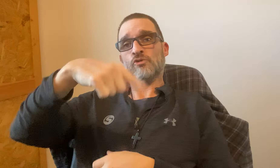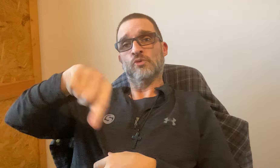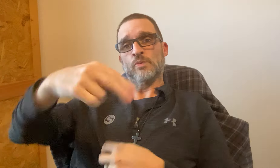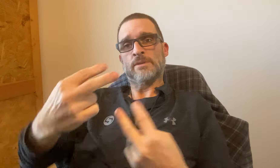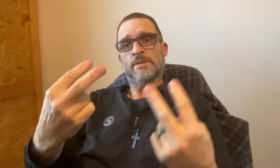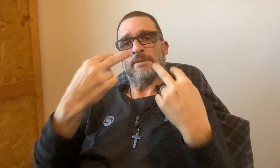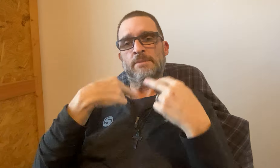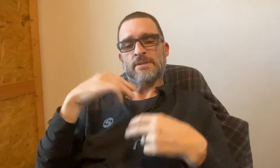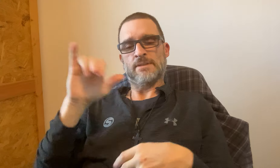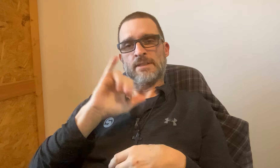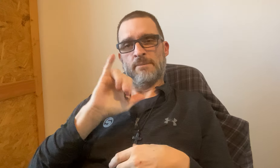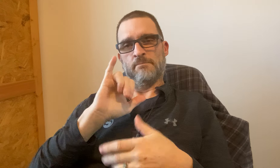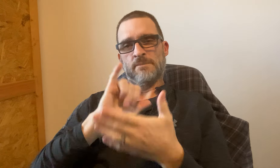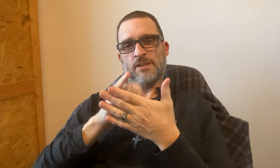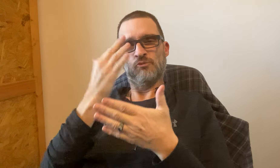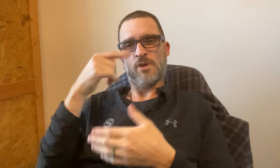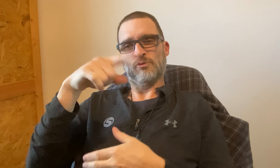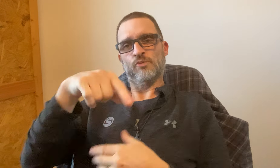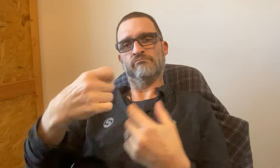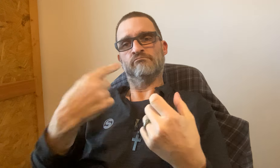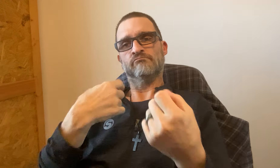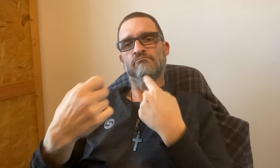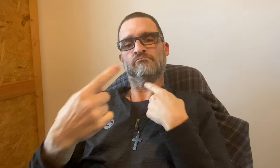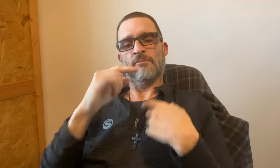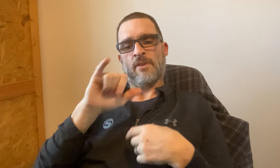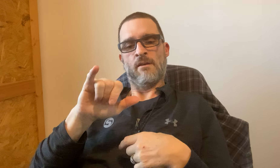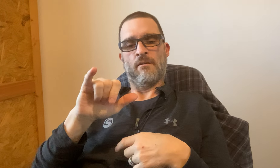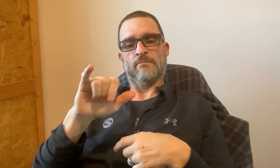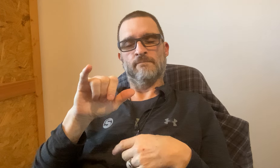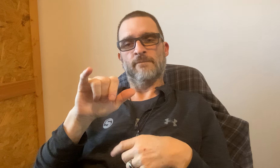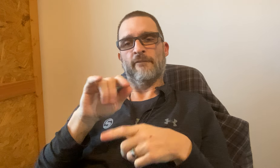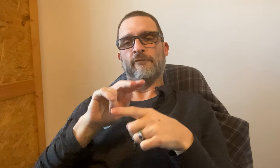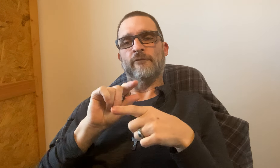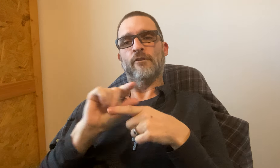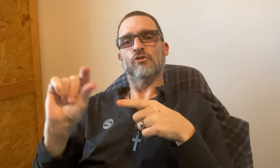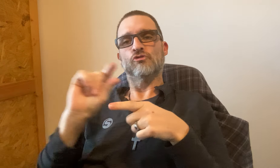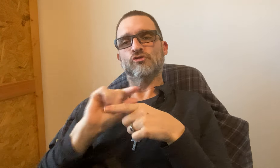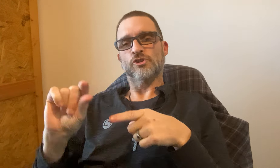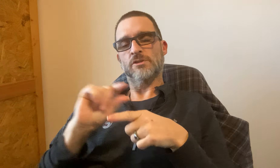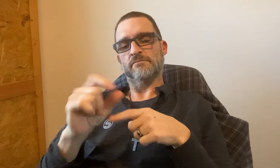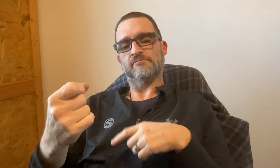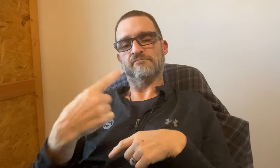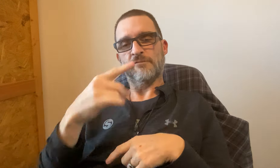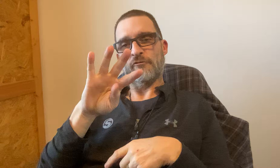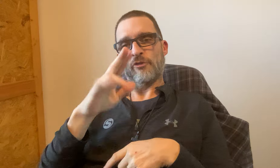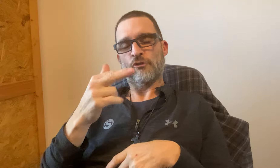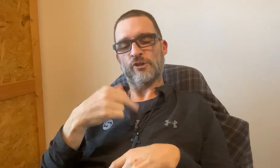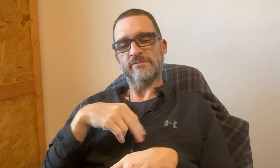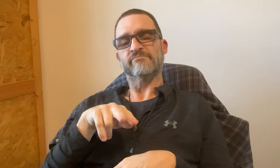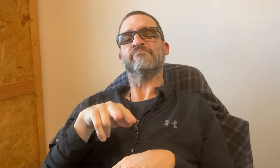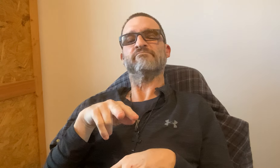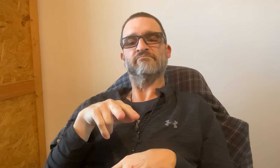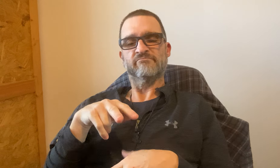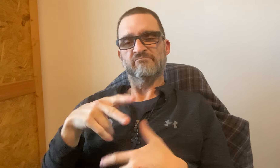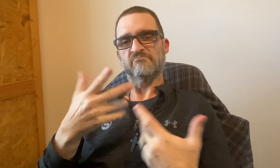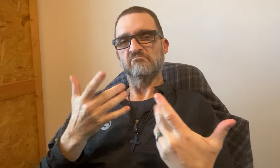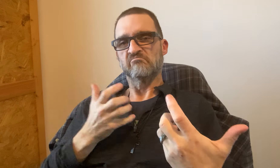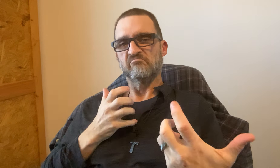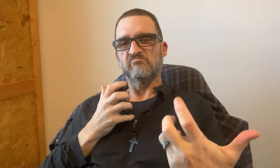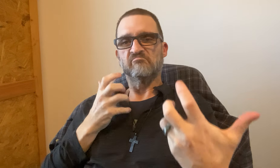That's how you see me in the same way. That you keep sending me that Bible verse - 4:13